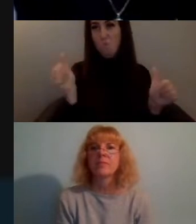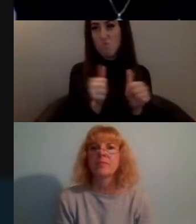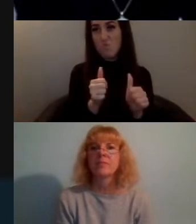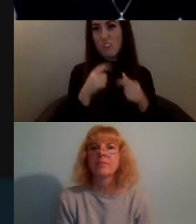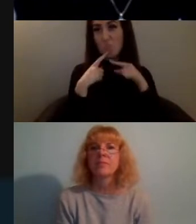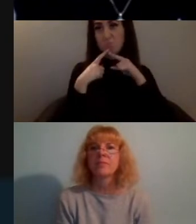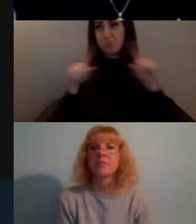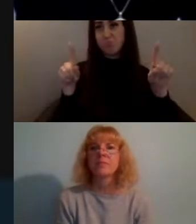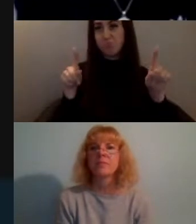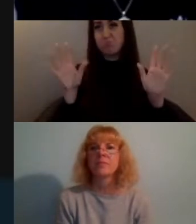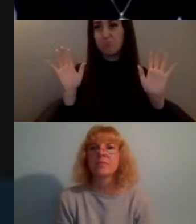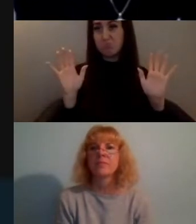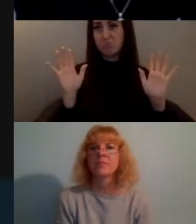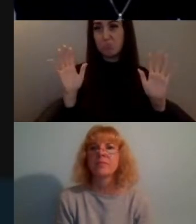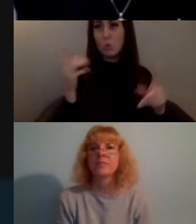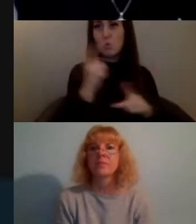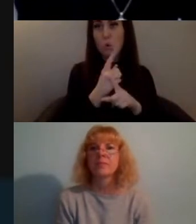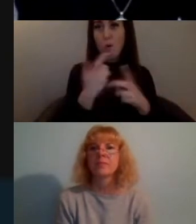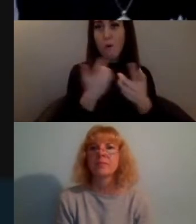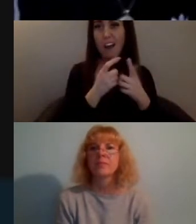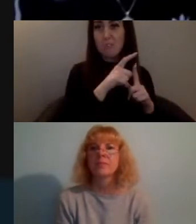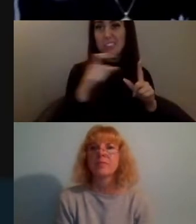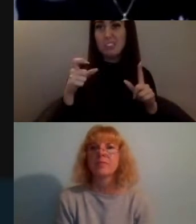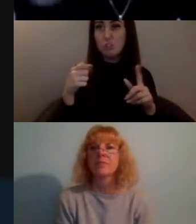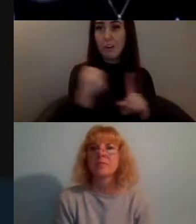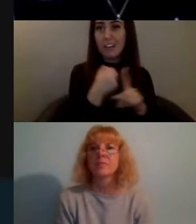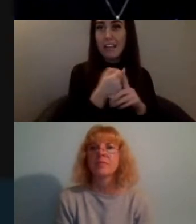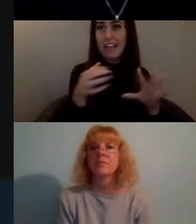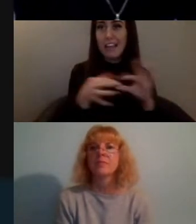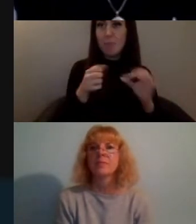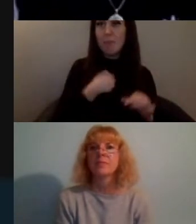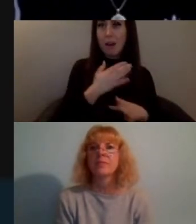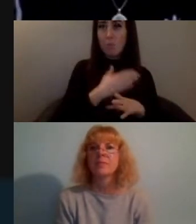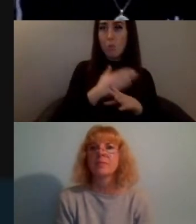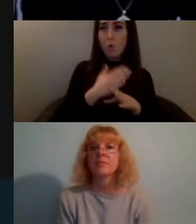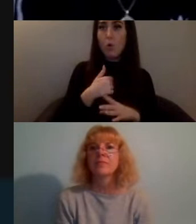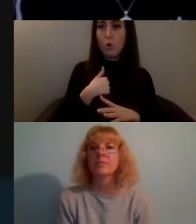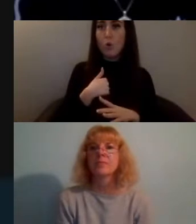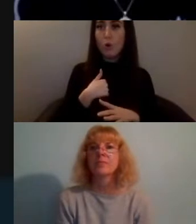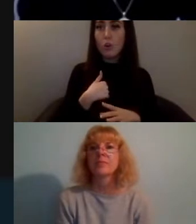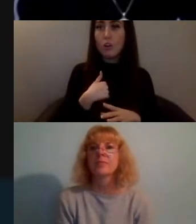about how digital activism features in my work and some of the tensions that I found